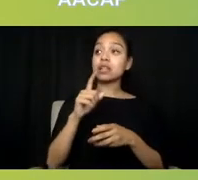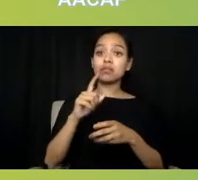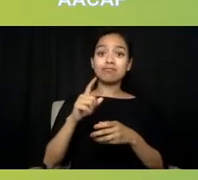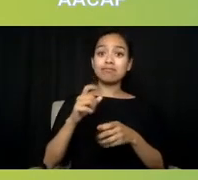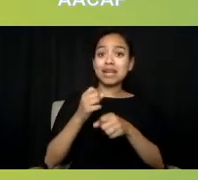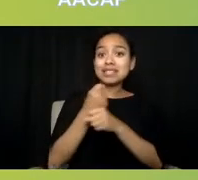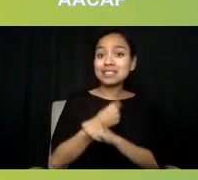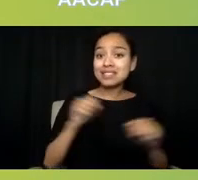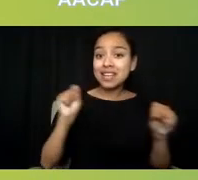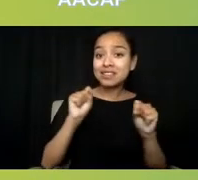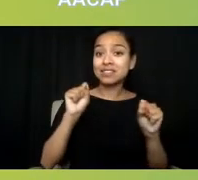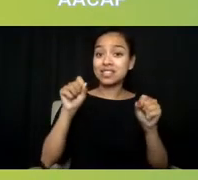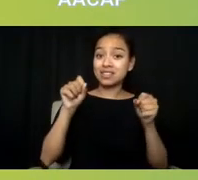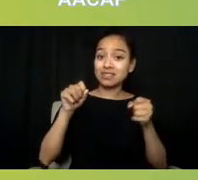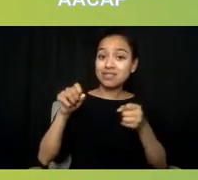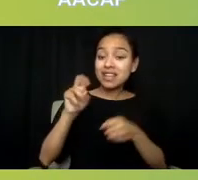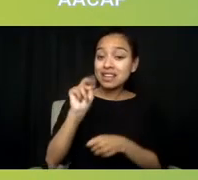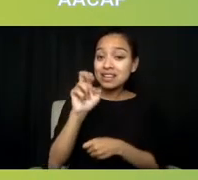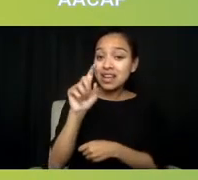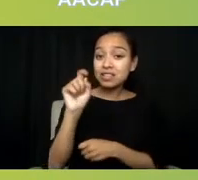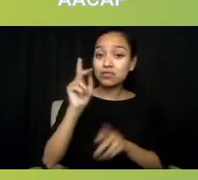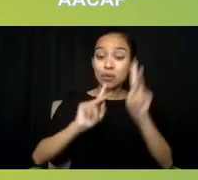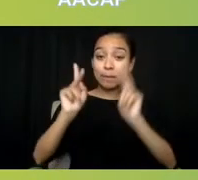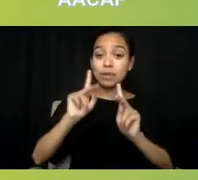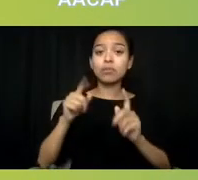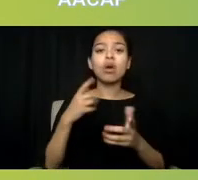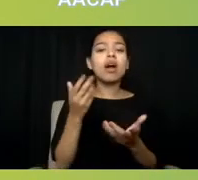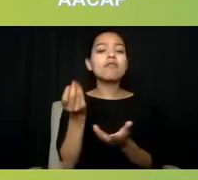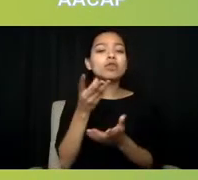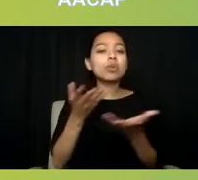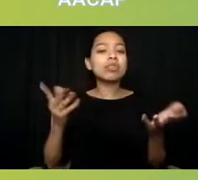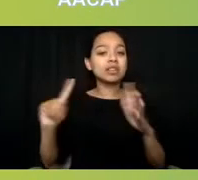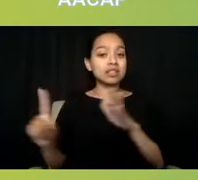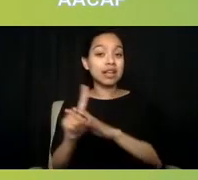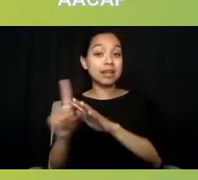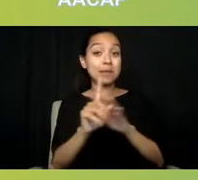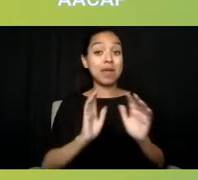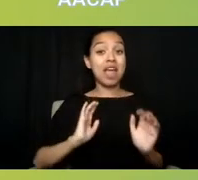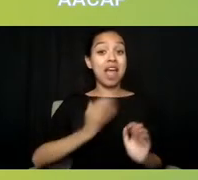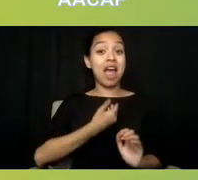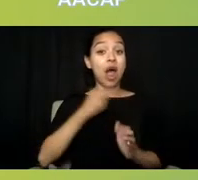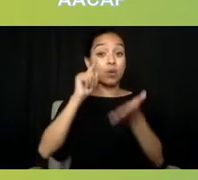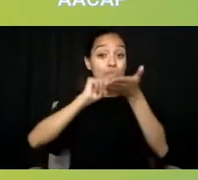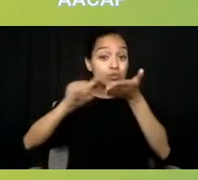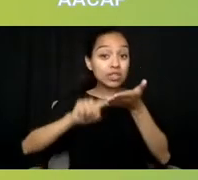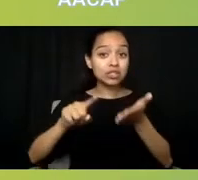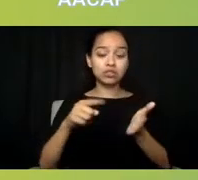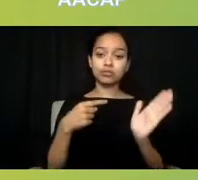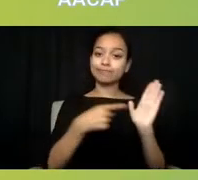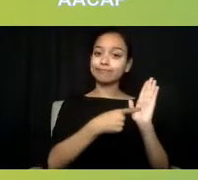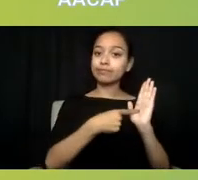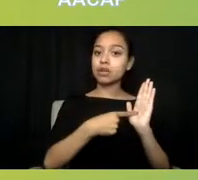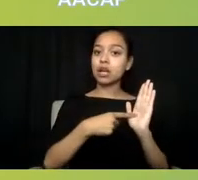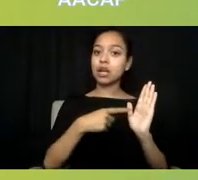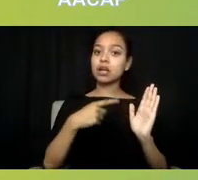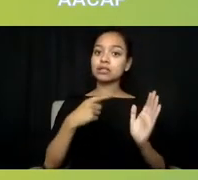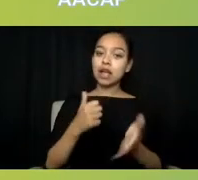that came up in our research in our survey that were stated as, "Helpful if thoughtfully executed in advancing equity."